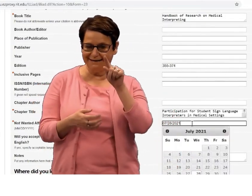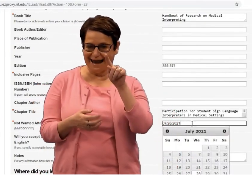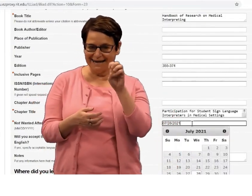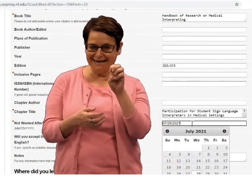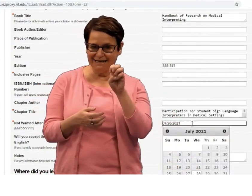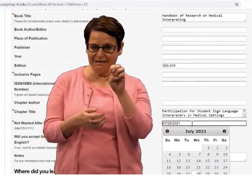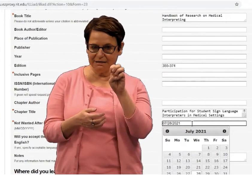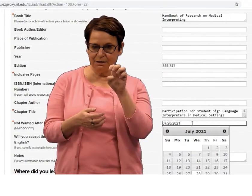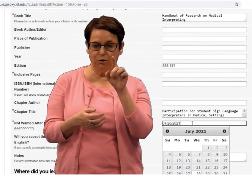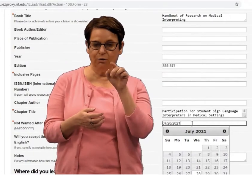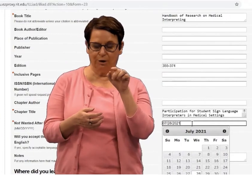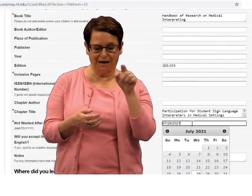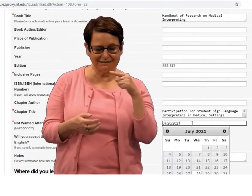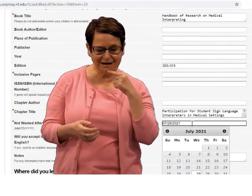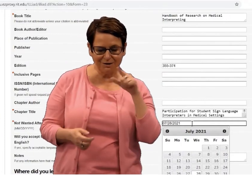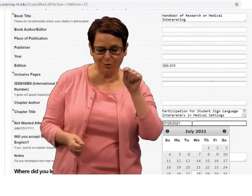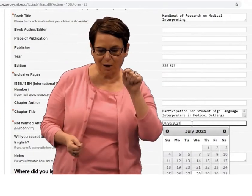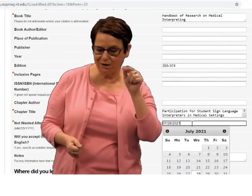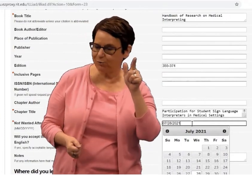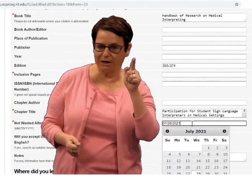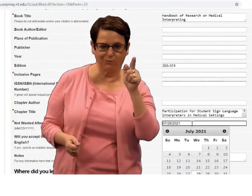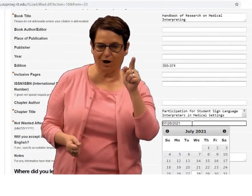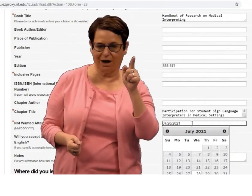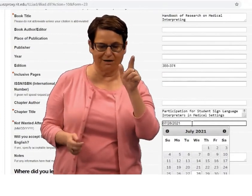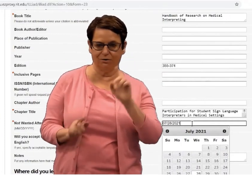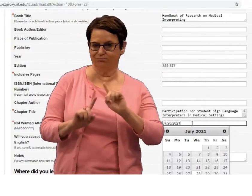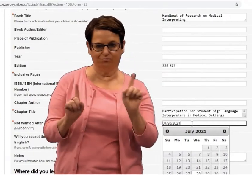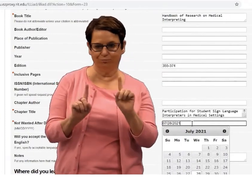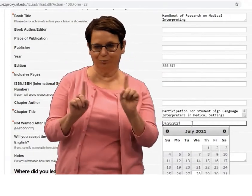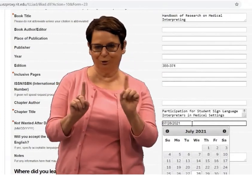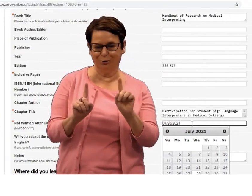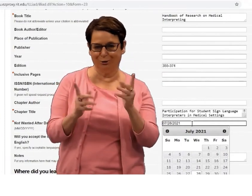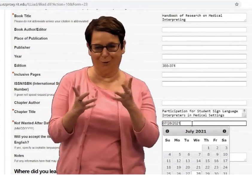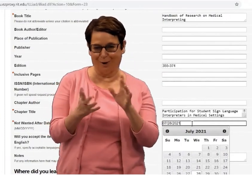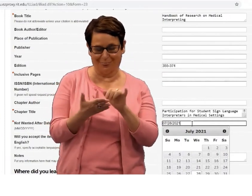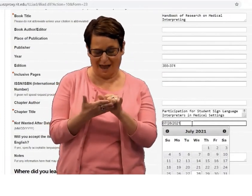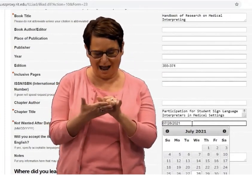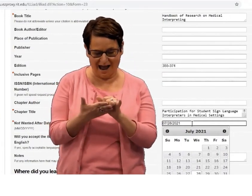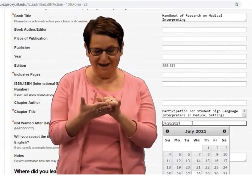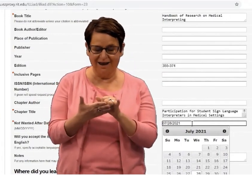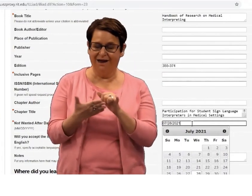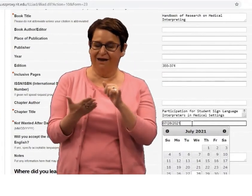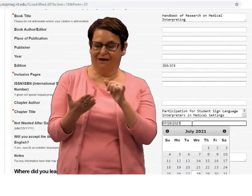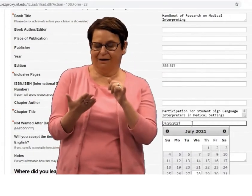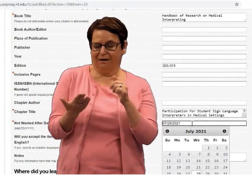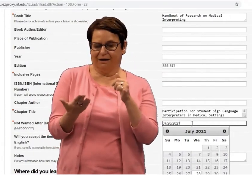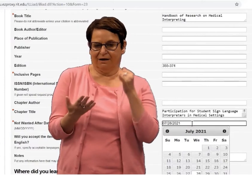Notice the date, and the year says 2021. You do not want that.